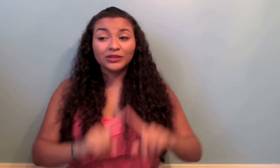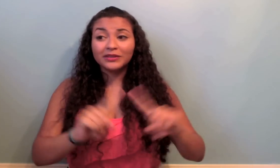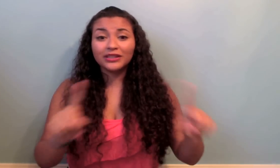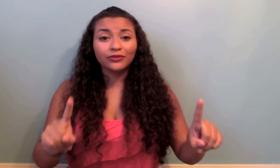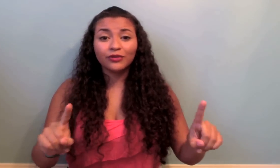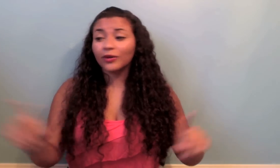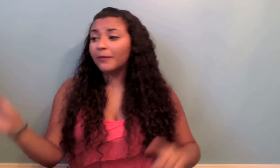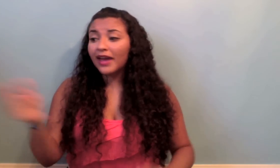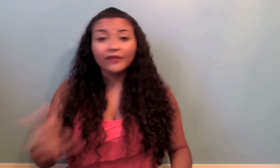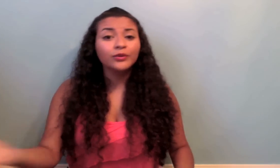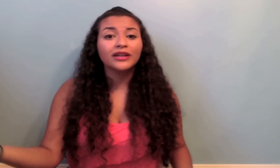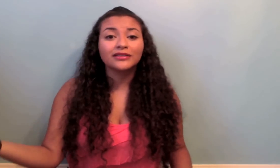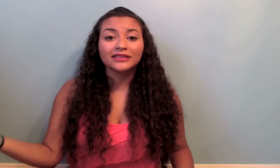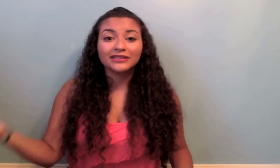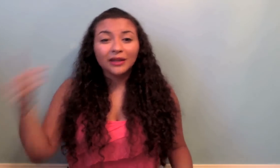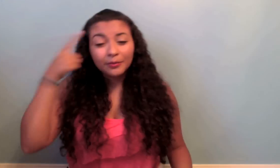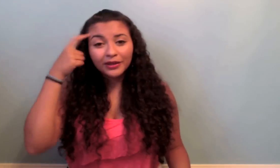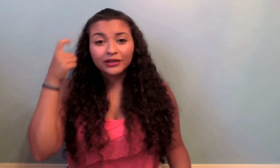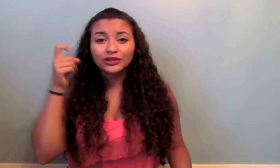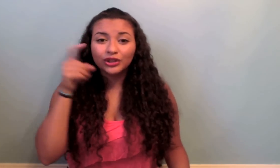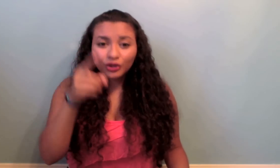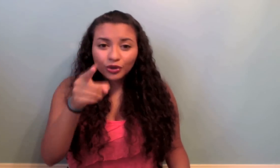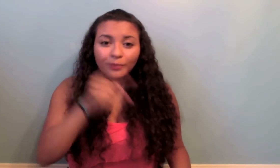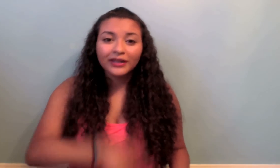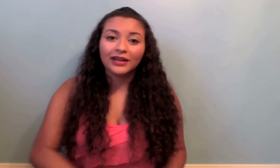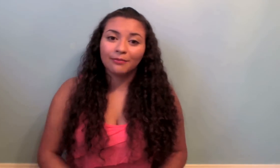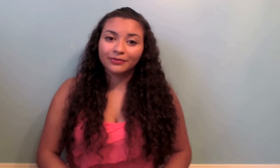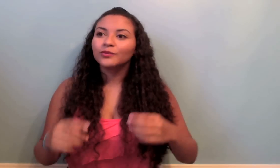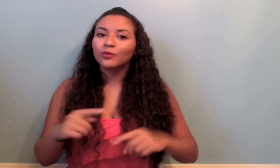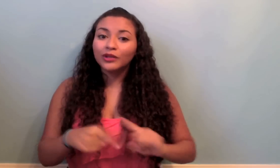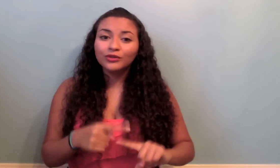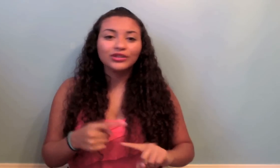to be different from everyone else's because you made it up. when you just